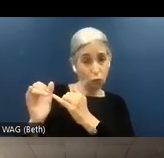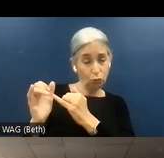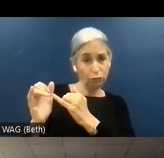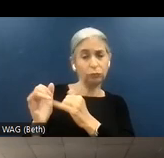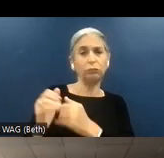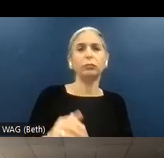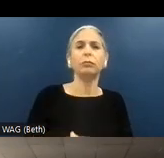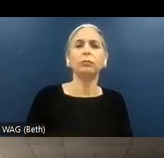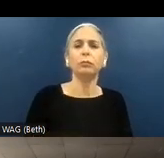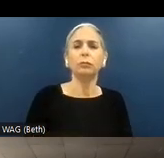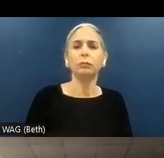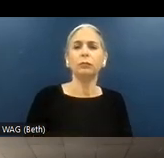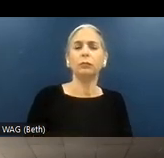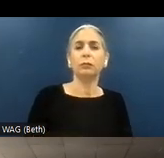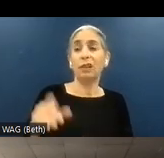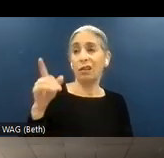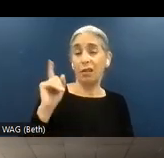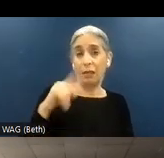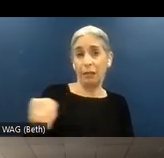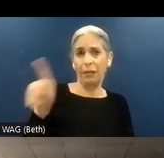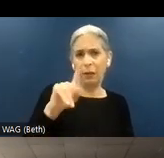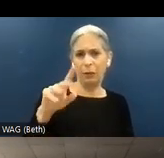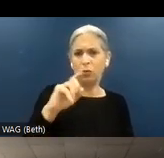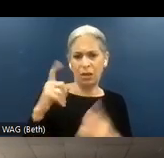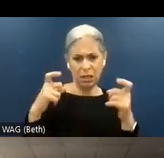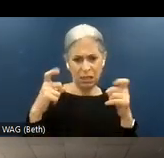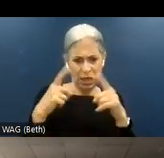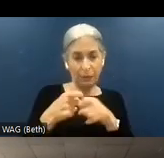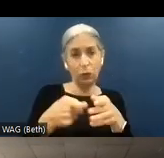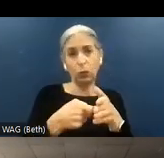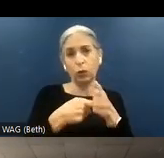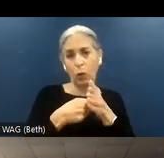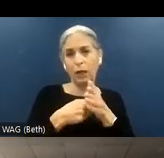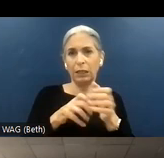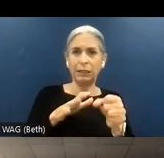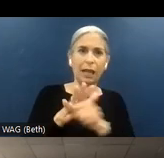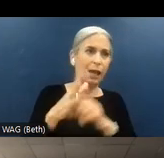the one probably this will be very complicated, would require an entire session. And then